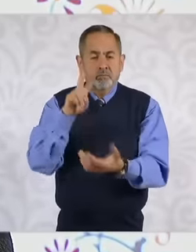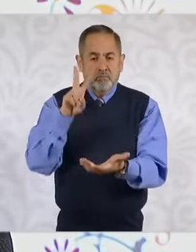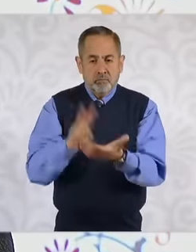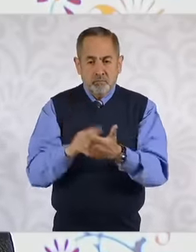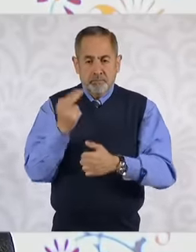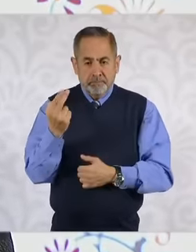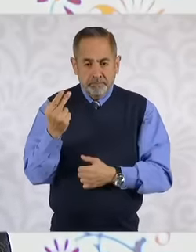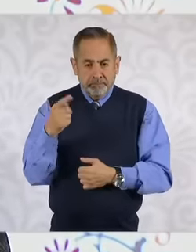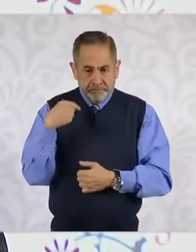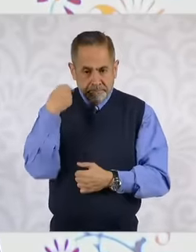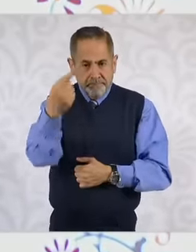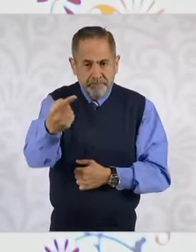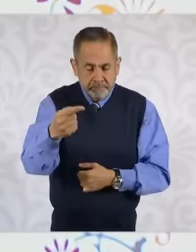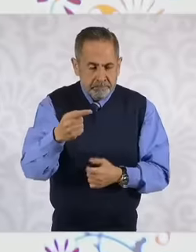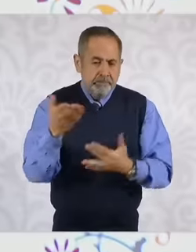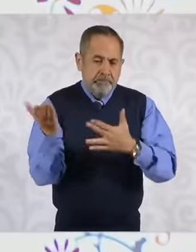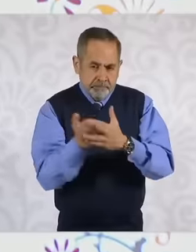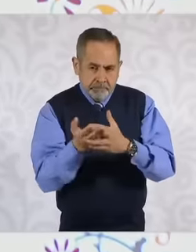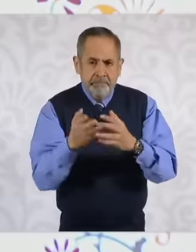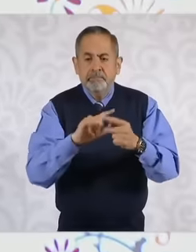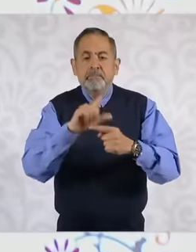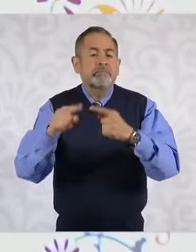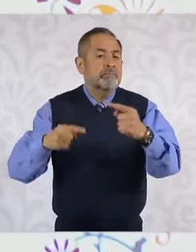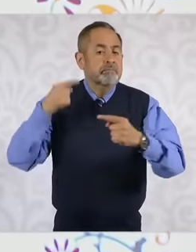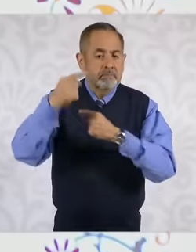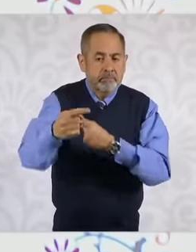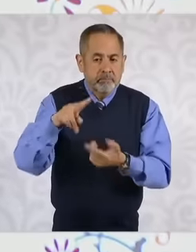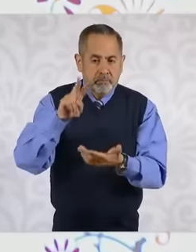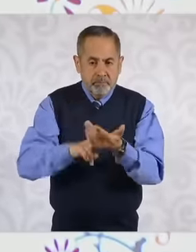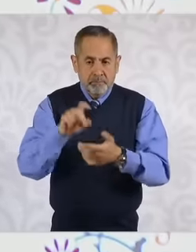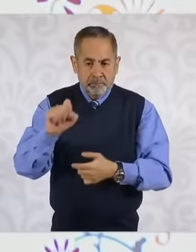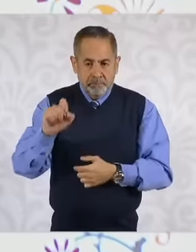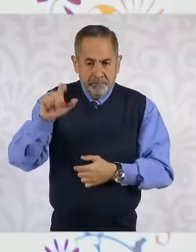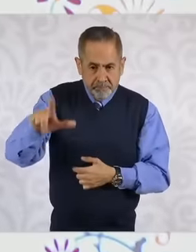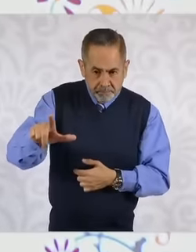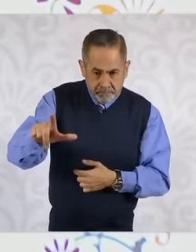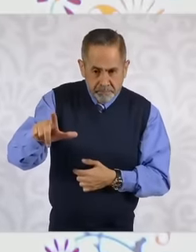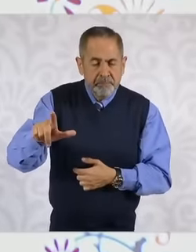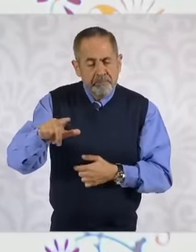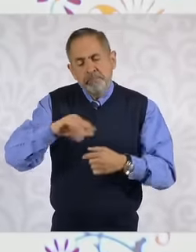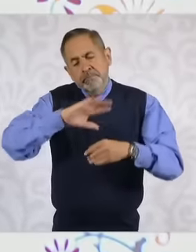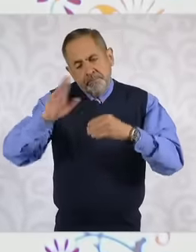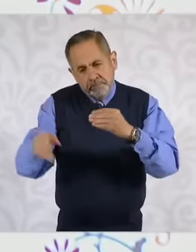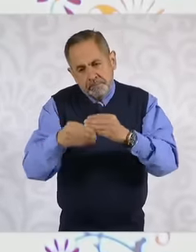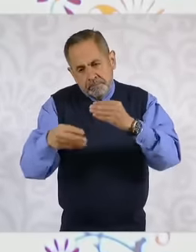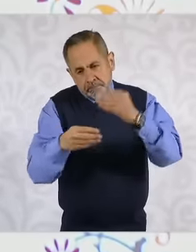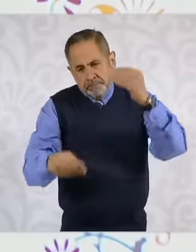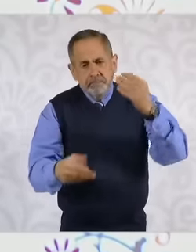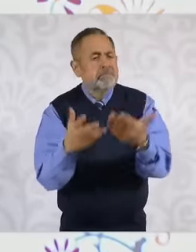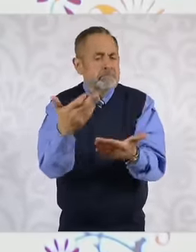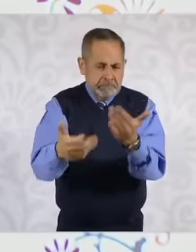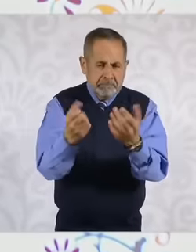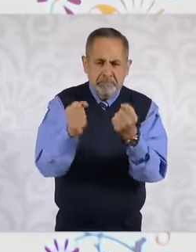other part in 2027 and the entire process that comes Additionally, there are many secondary laws missing, from